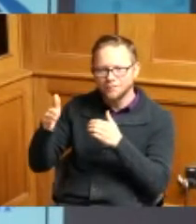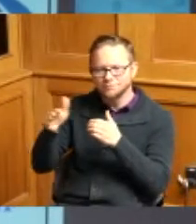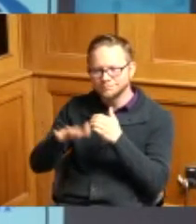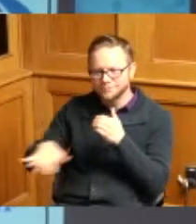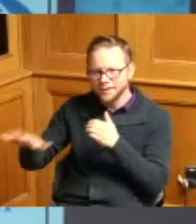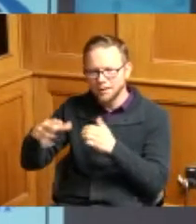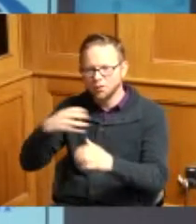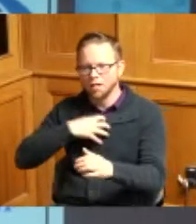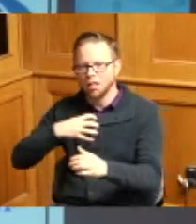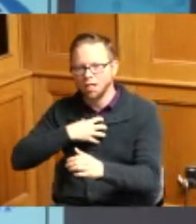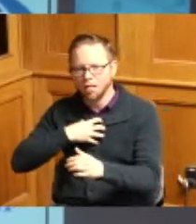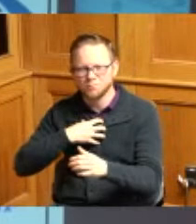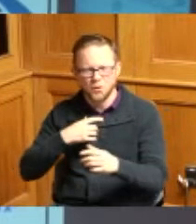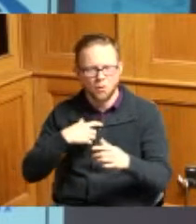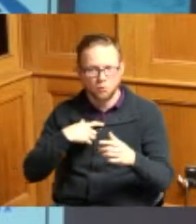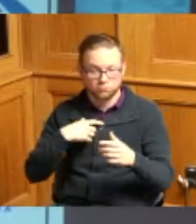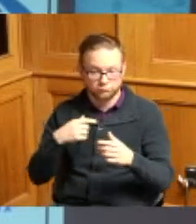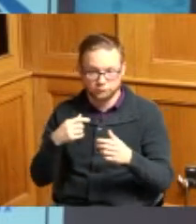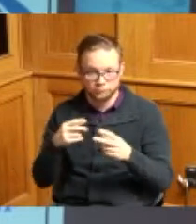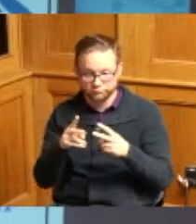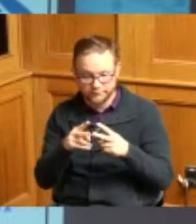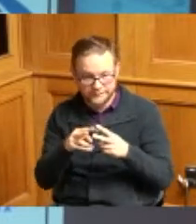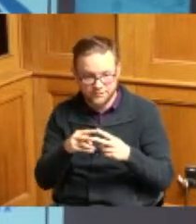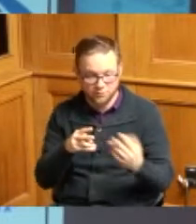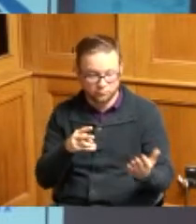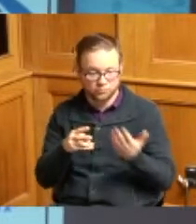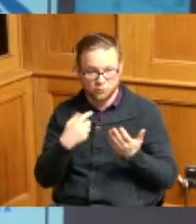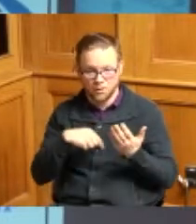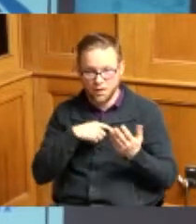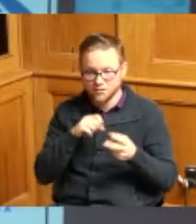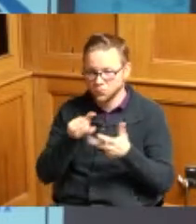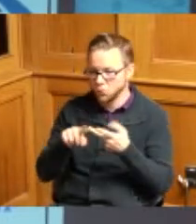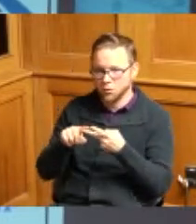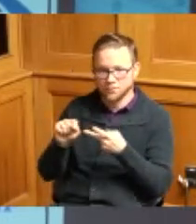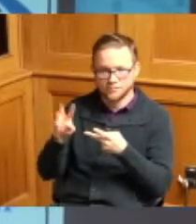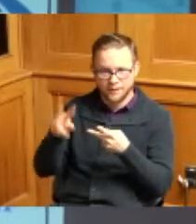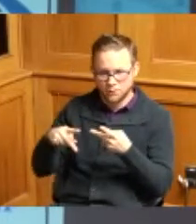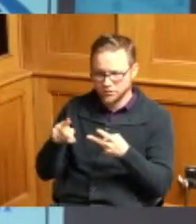it you know I'm just trying to get to the nut of it right and that's the big what can be done once